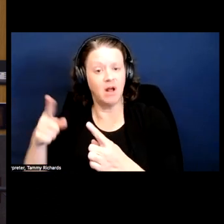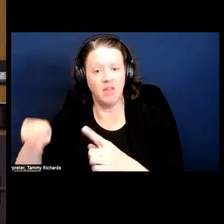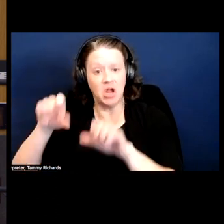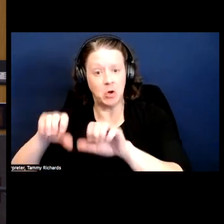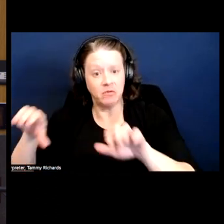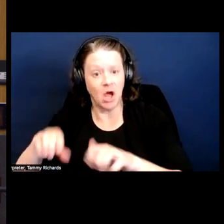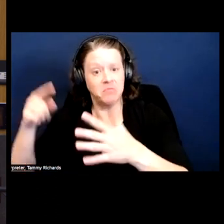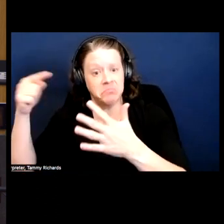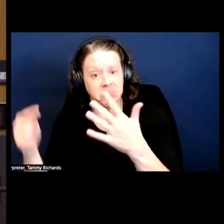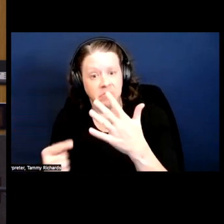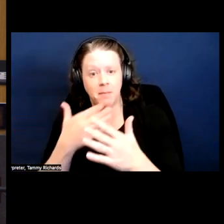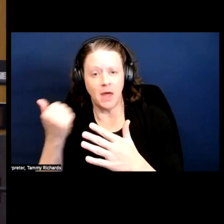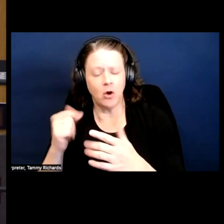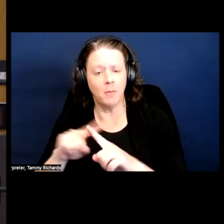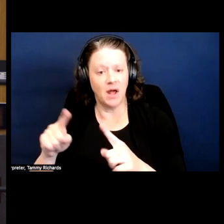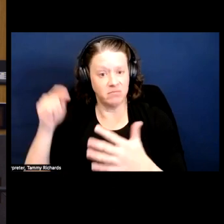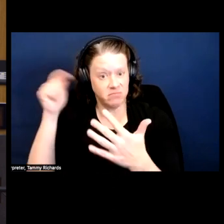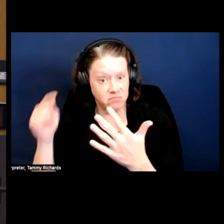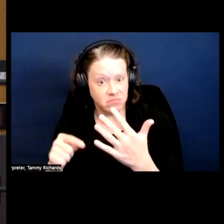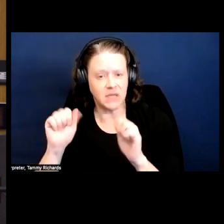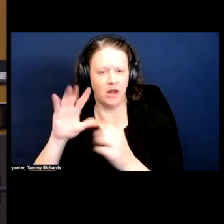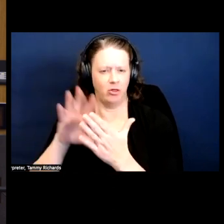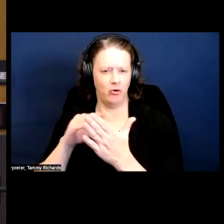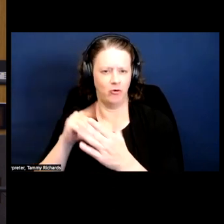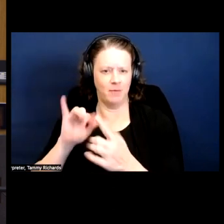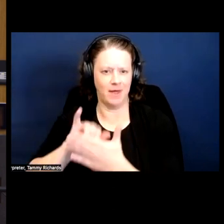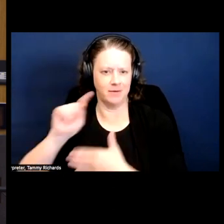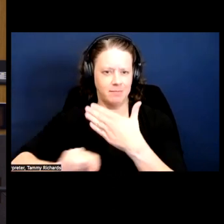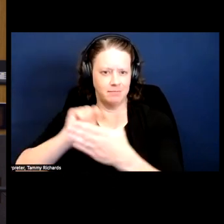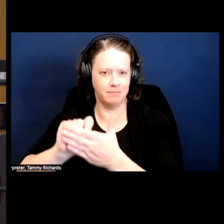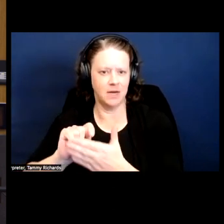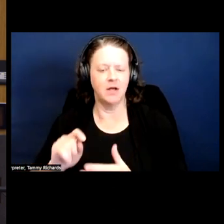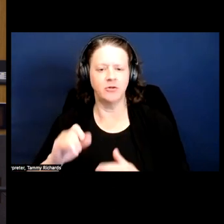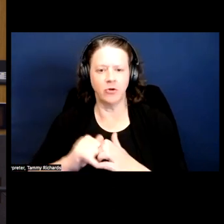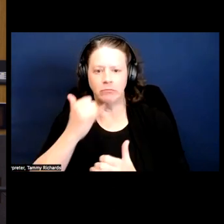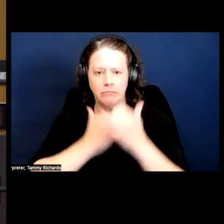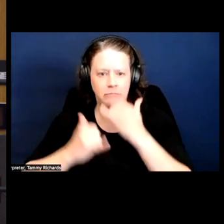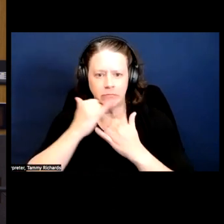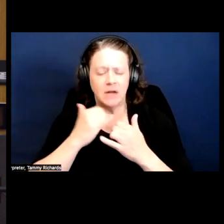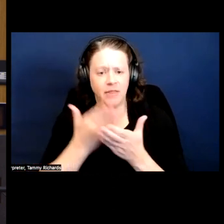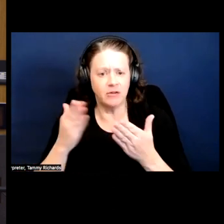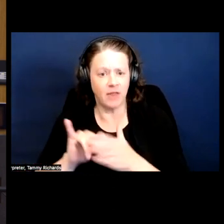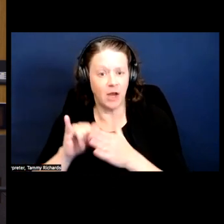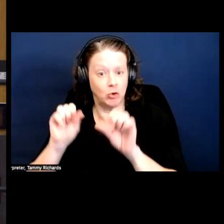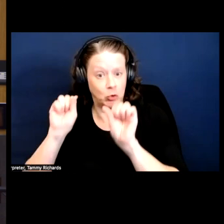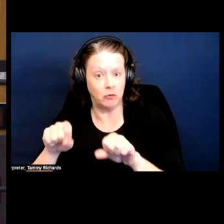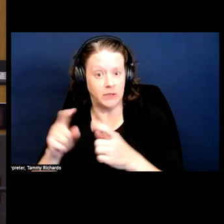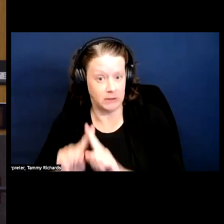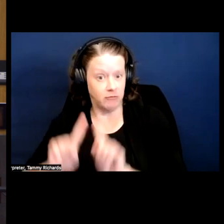Whether or not they knew, but here are some things that they learn. So I talk about missteps, right, things that could have been different in a way that I